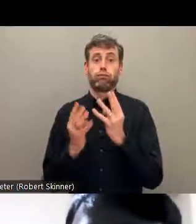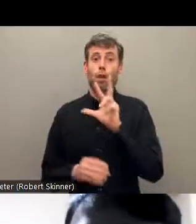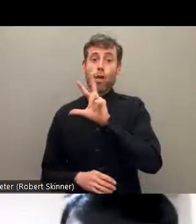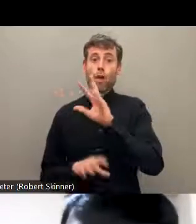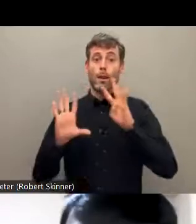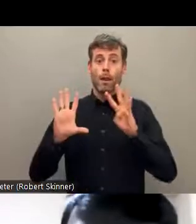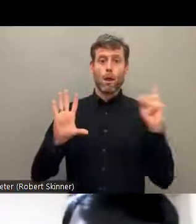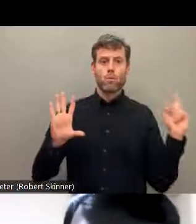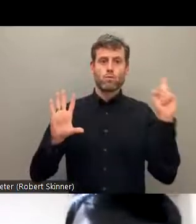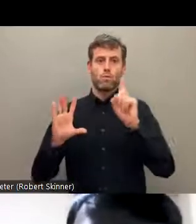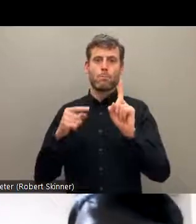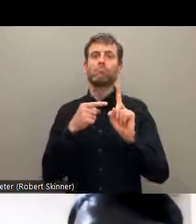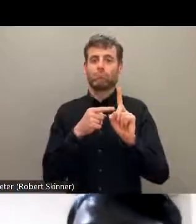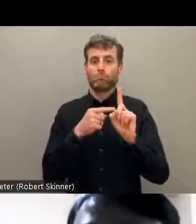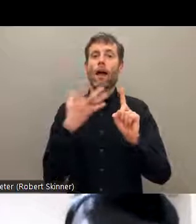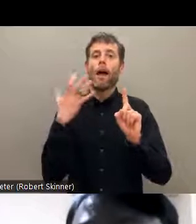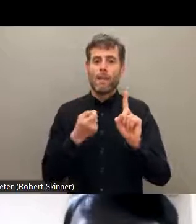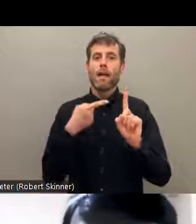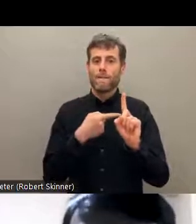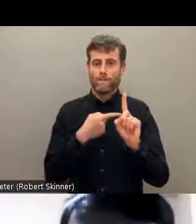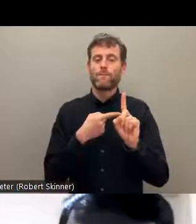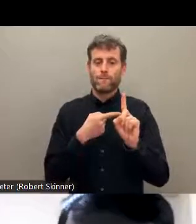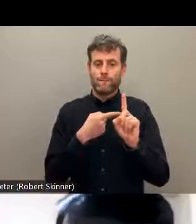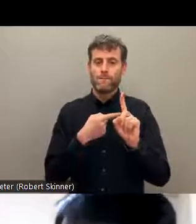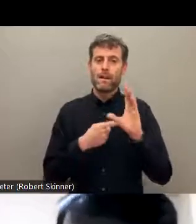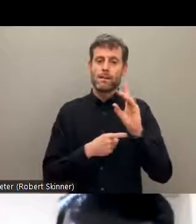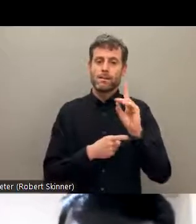few Dalit persons with disabilities who are leading some